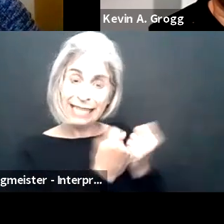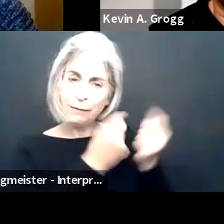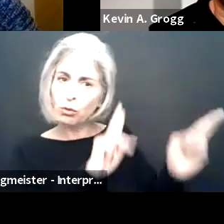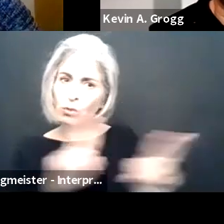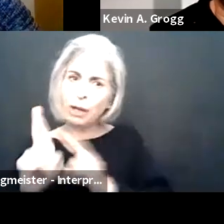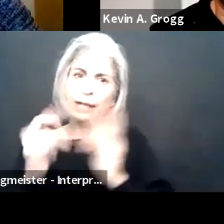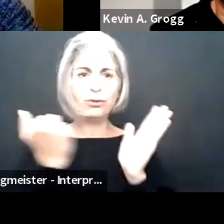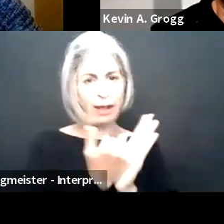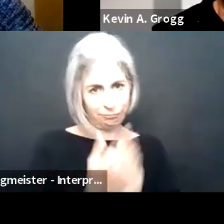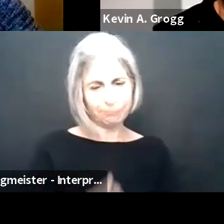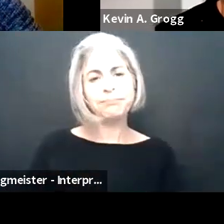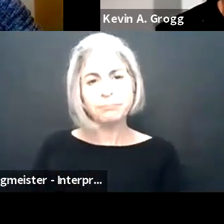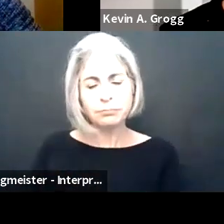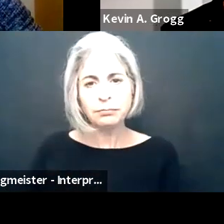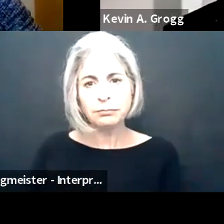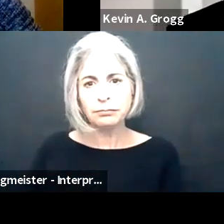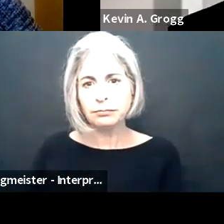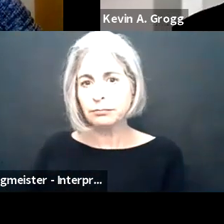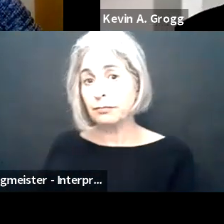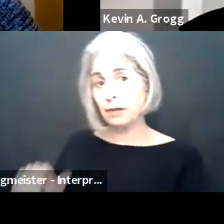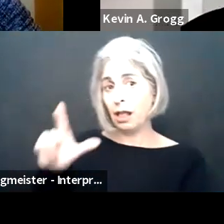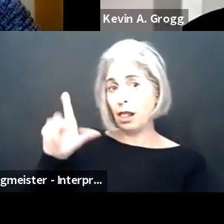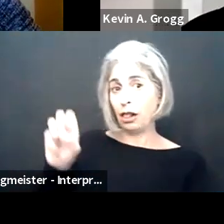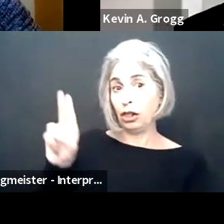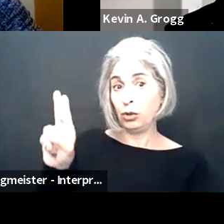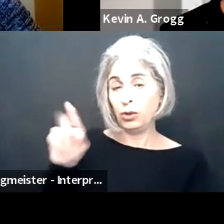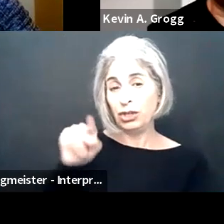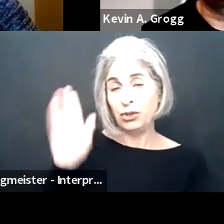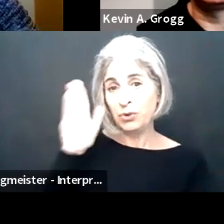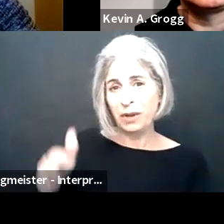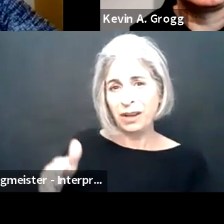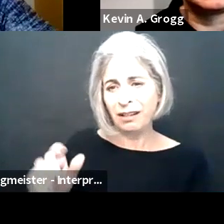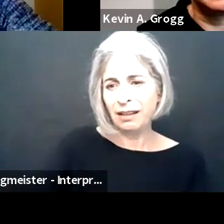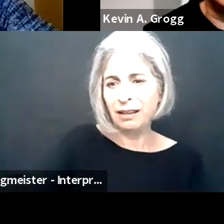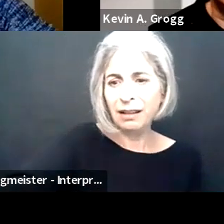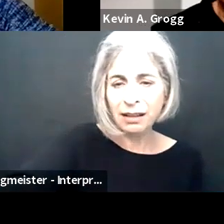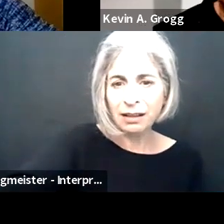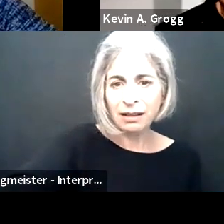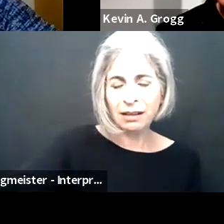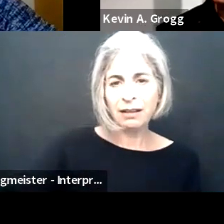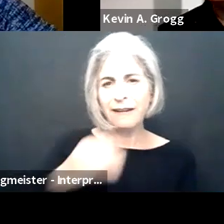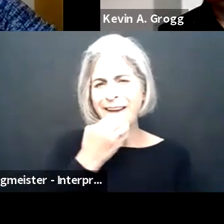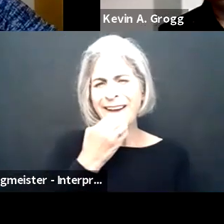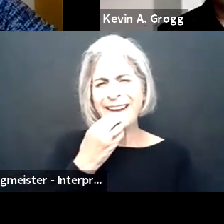assistance and then having those there like myself and my team who are ready to assist. Maria Town: And Lou, you're going to